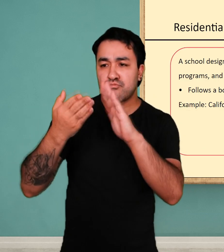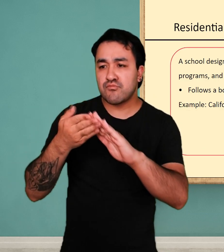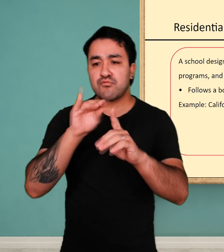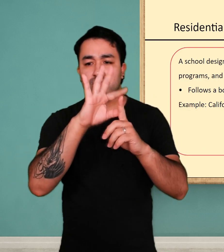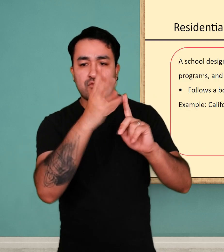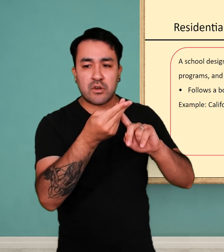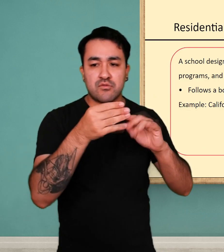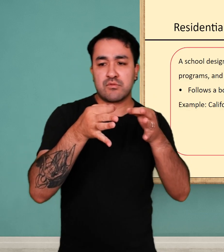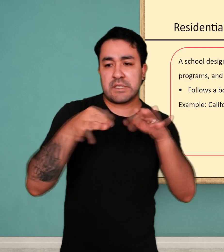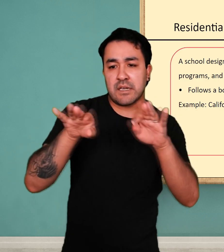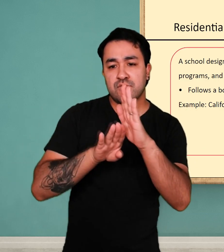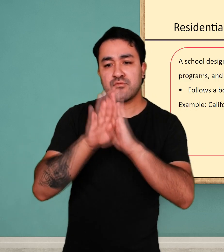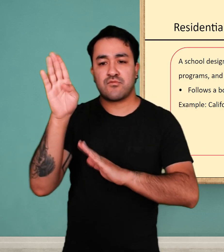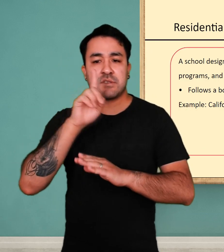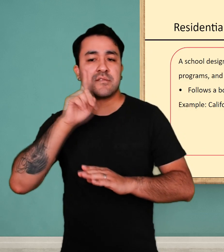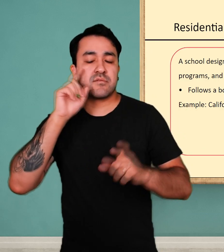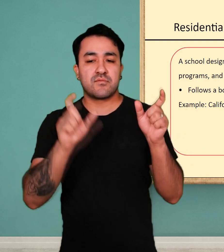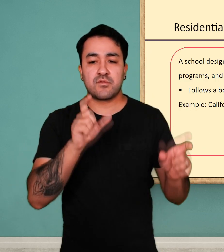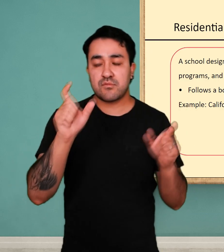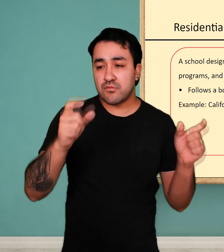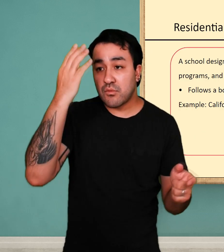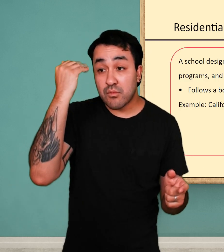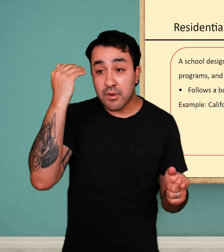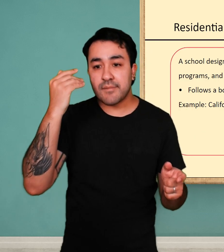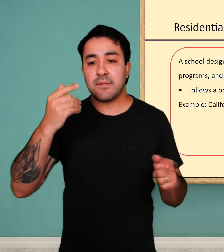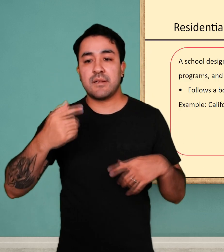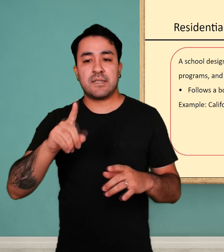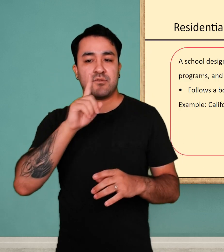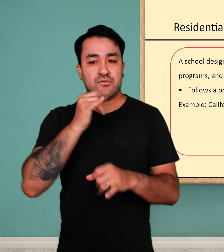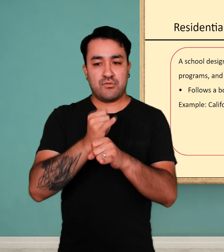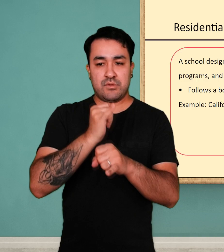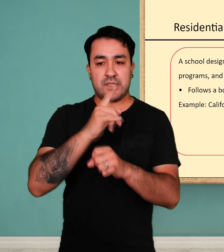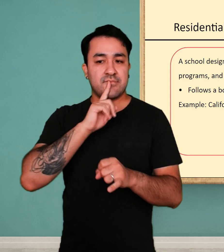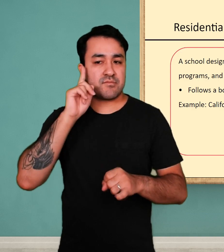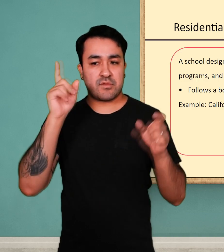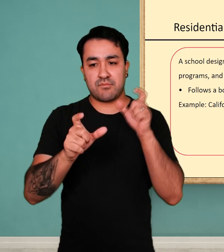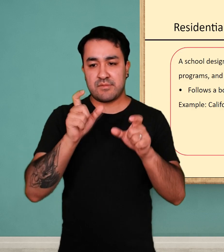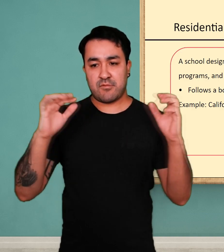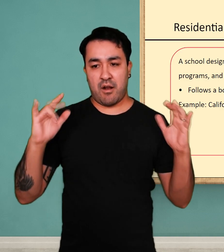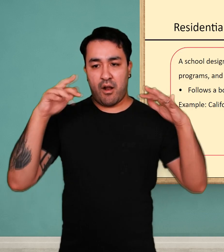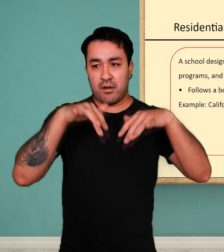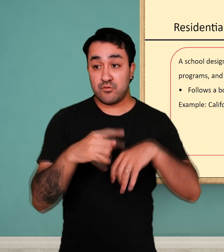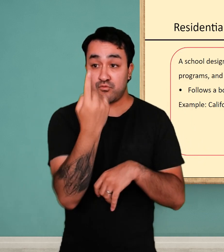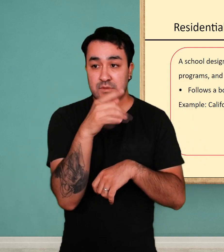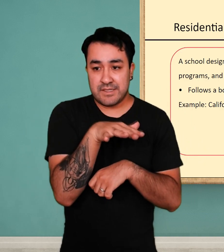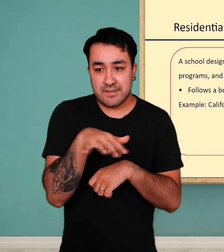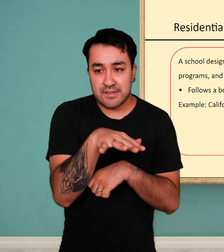Historically, residential schools were a big part of Deaf education. We must recognize the